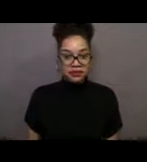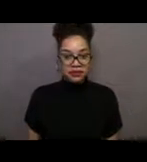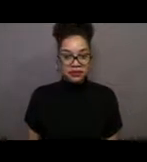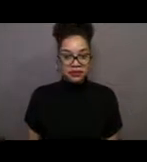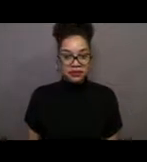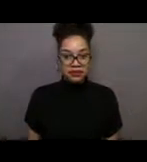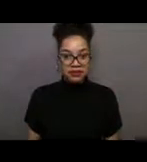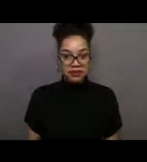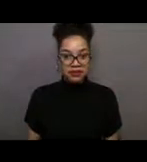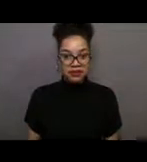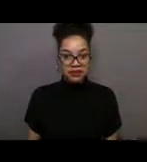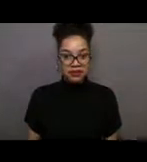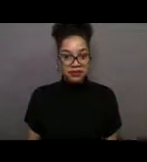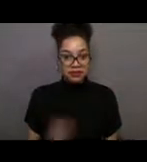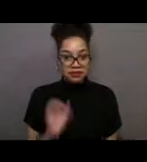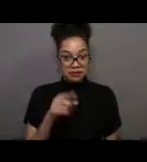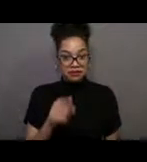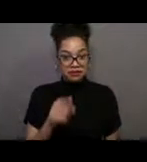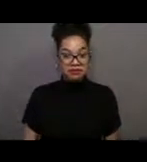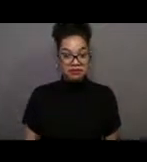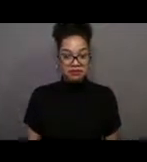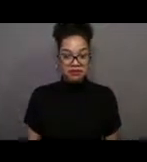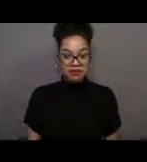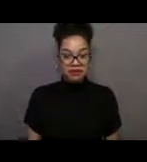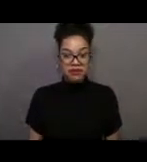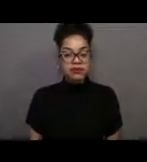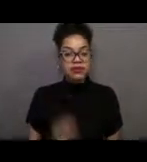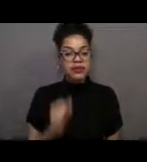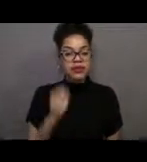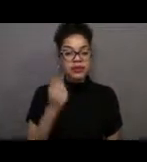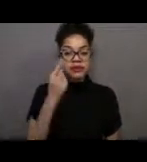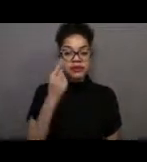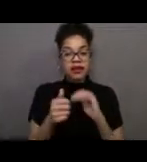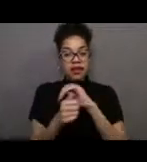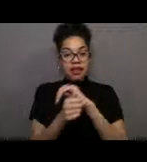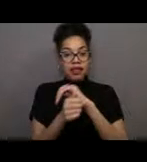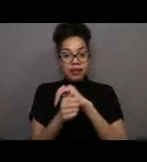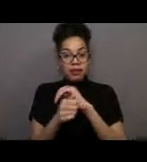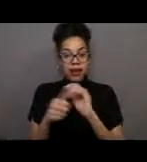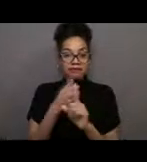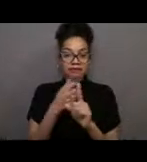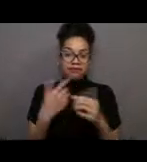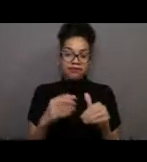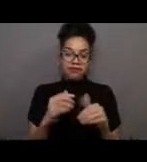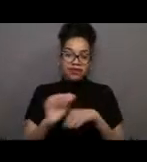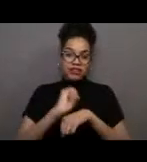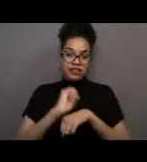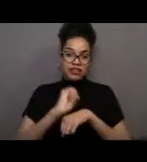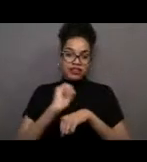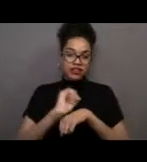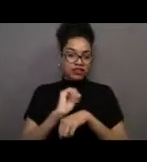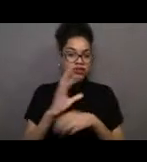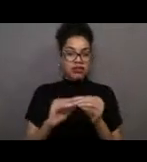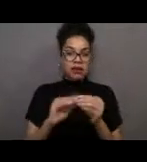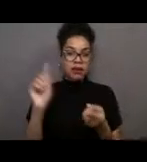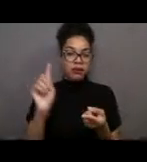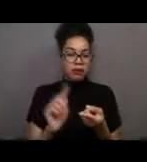So like I said, these leatherbacks are critically endangered. Scientists are studying to understand as much as they can so that we can better protect them.